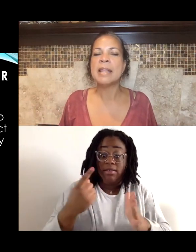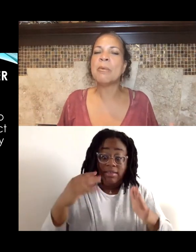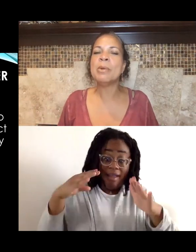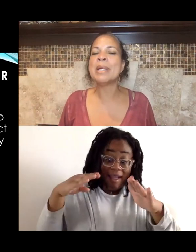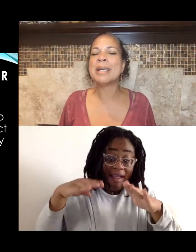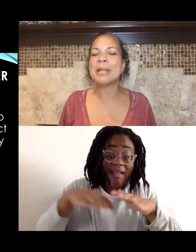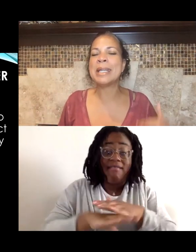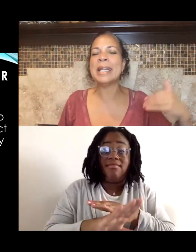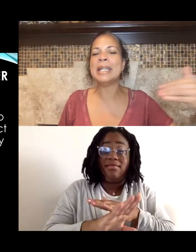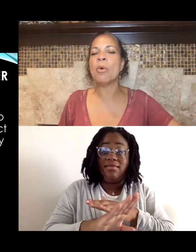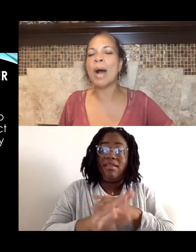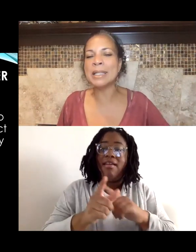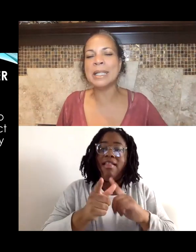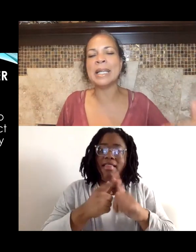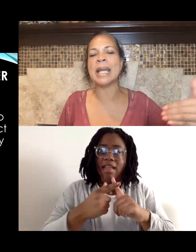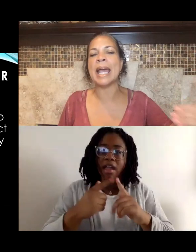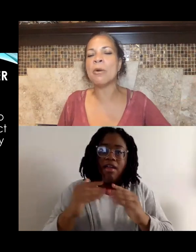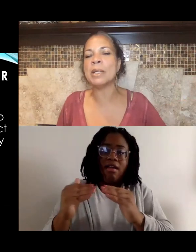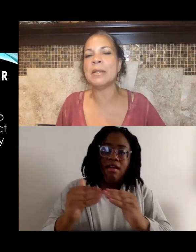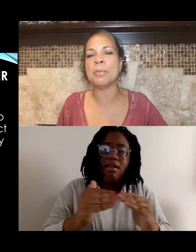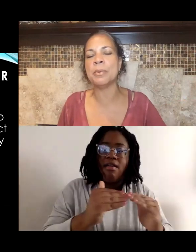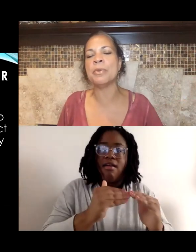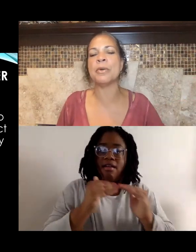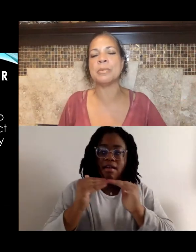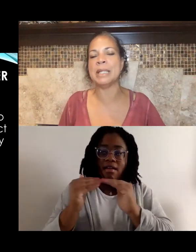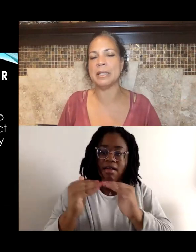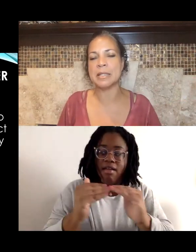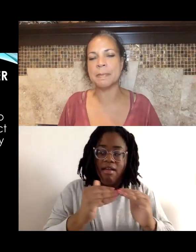that we would get equality and equity through those means.